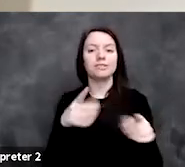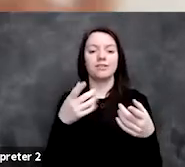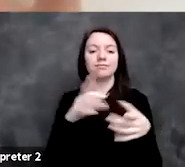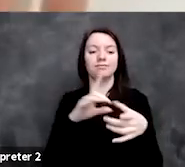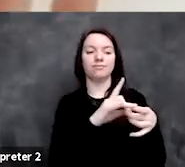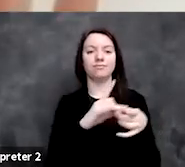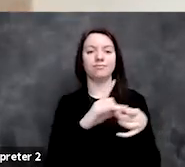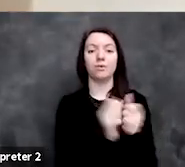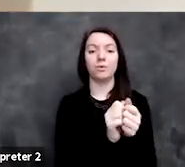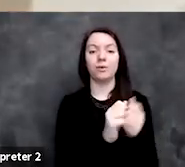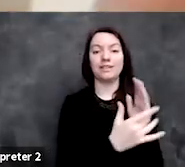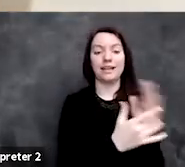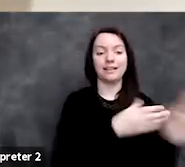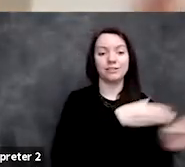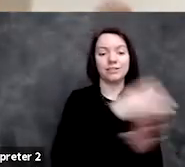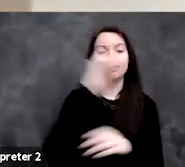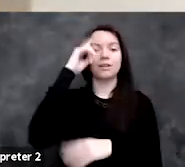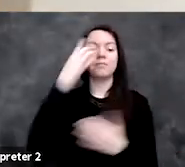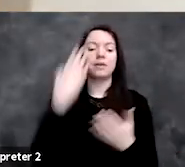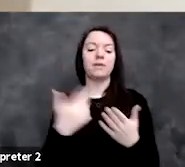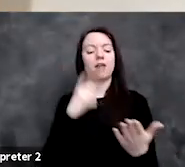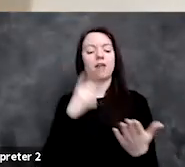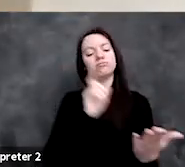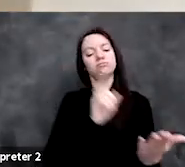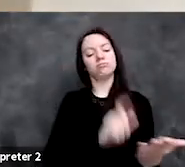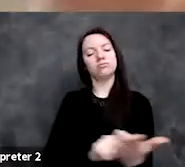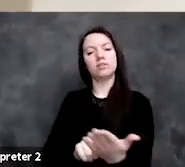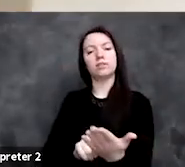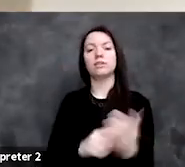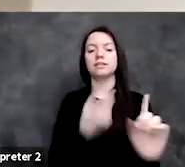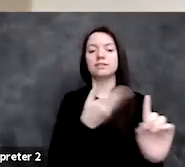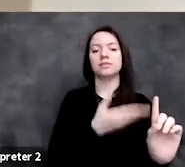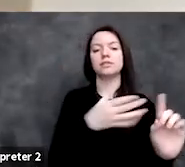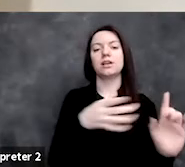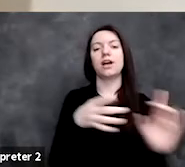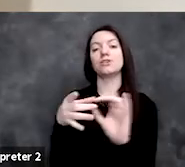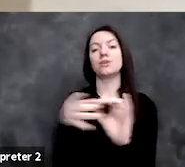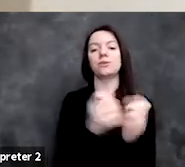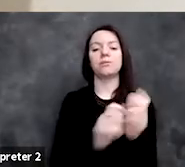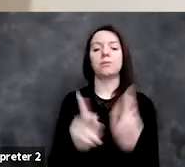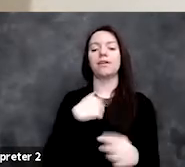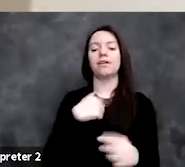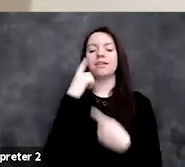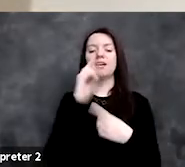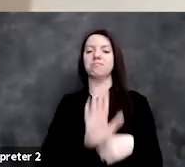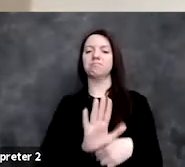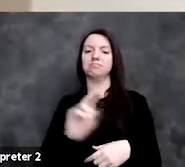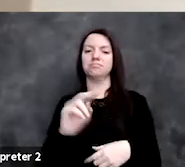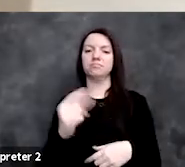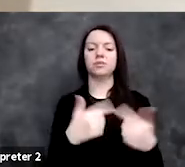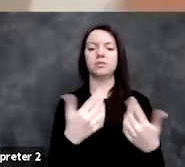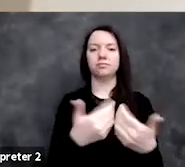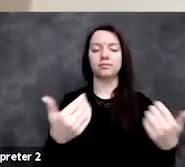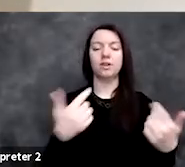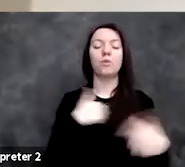maybe I see that you're associating with other people that I don't want you to associate with, right? So we already know that, for example,